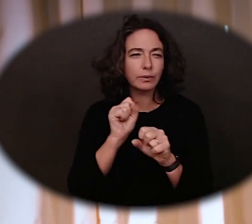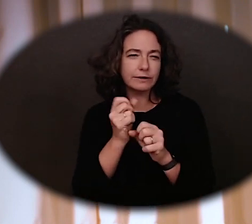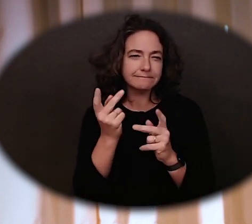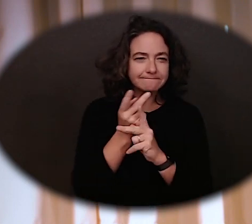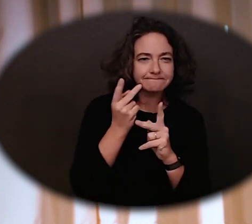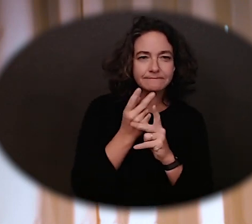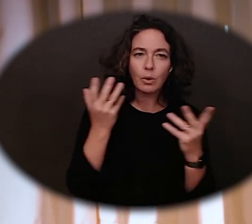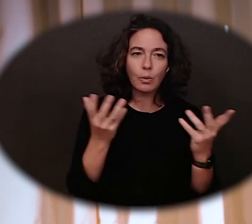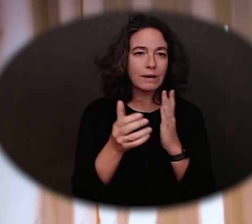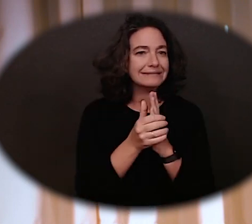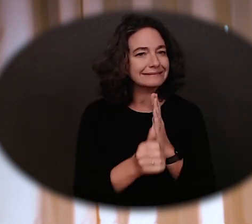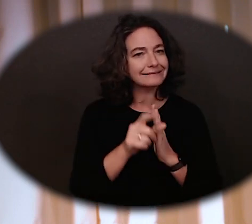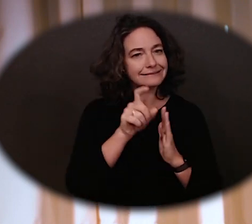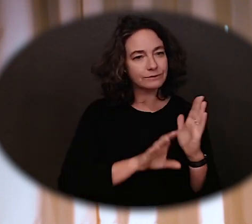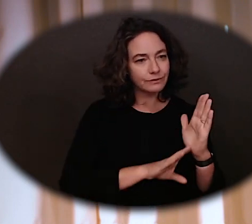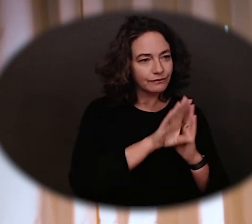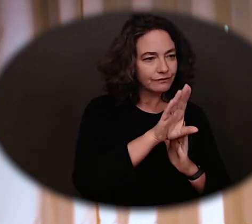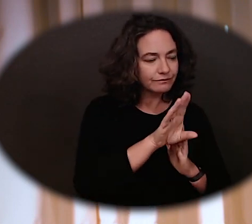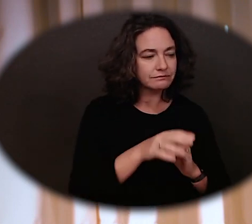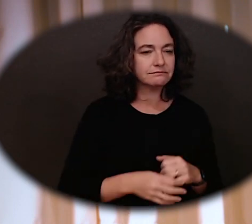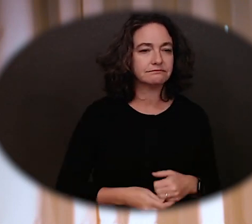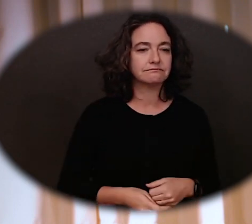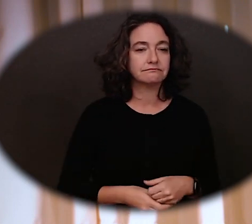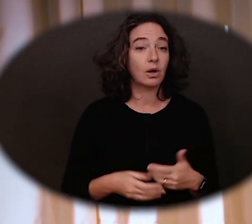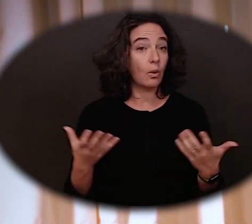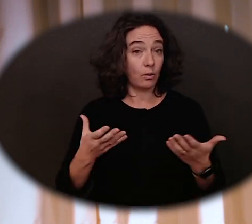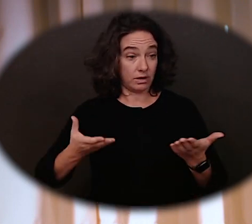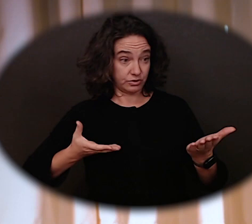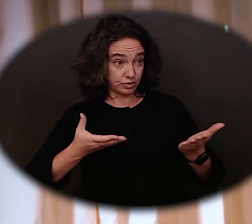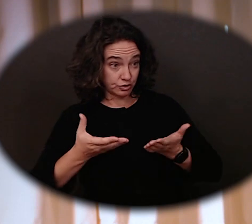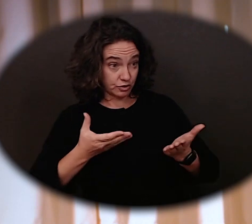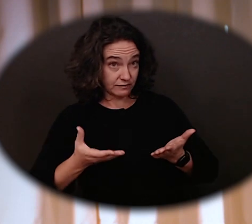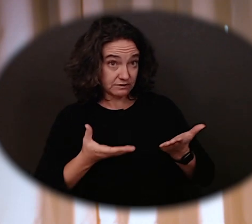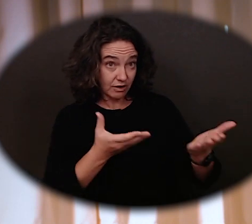you need to develop and the services required to achieve your career goal.